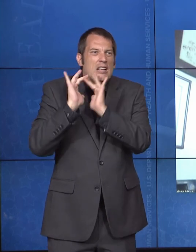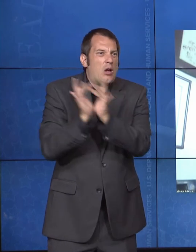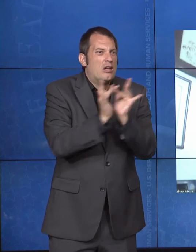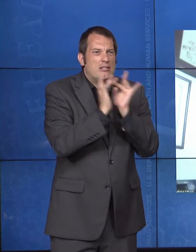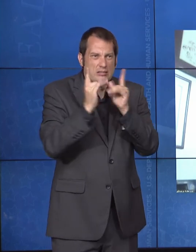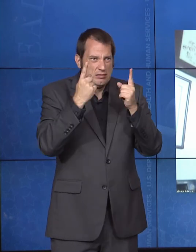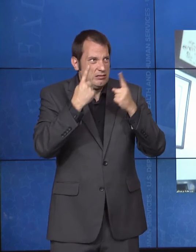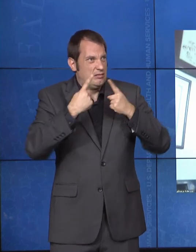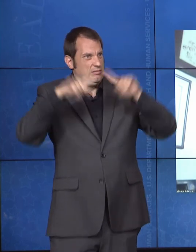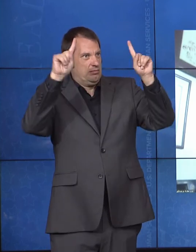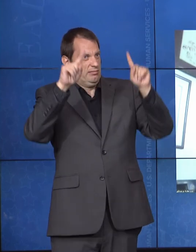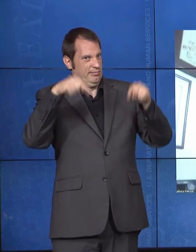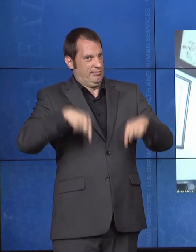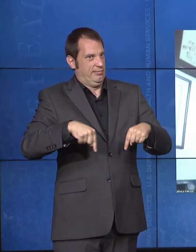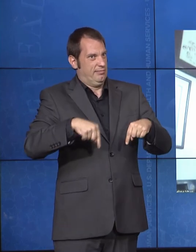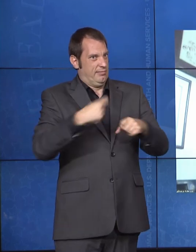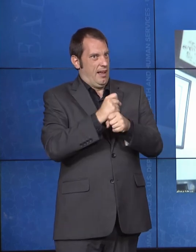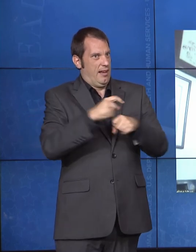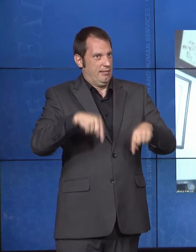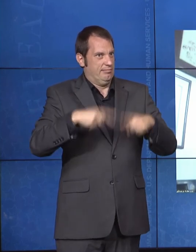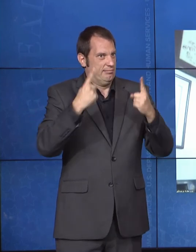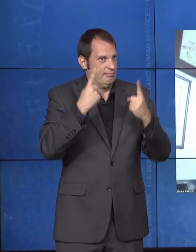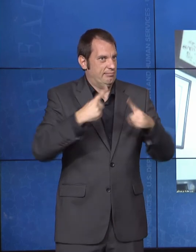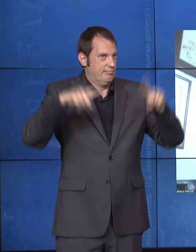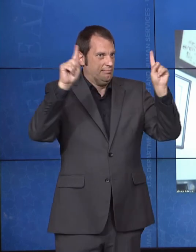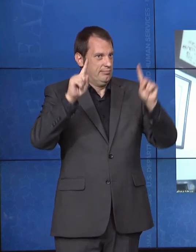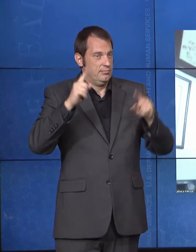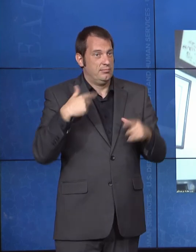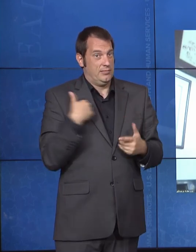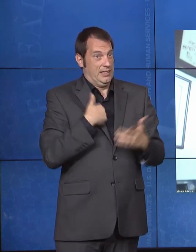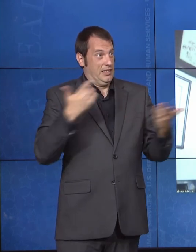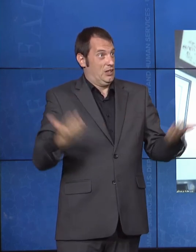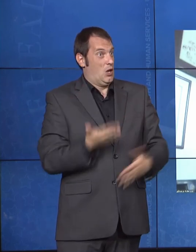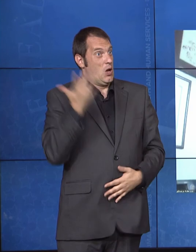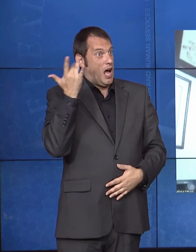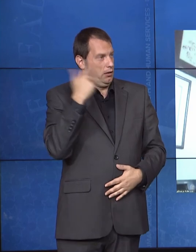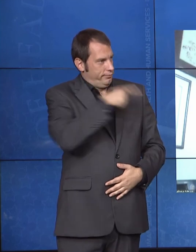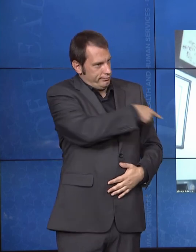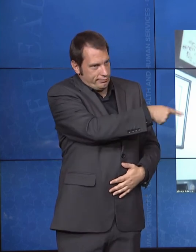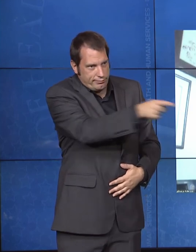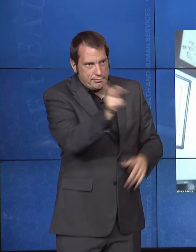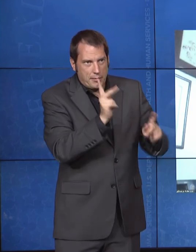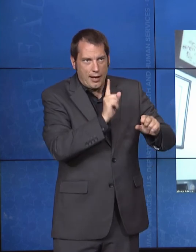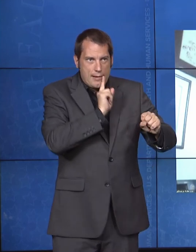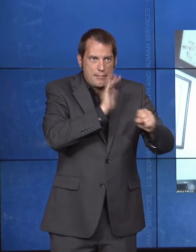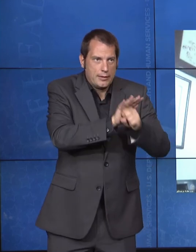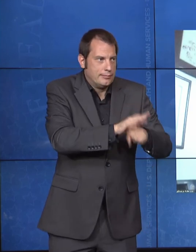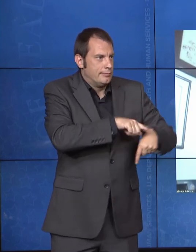but we are here today because of their commitment and again, the resiliency and addressing what